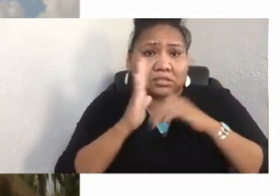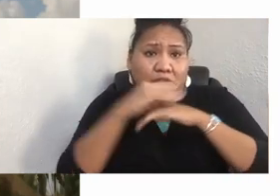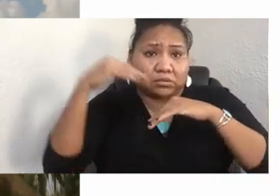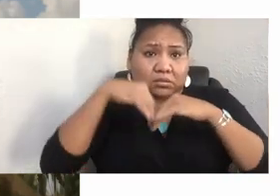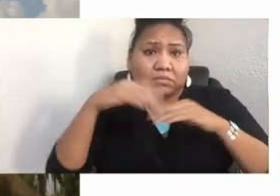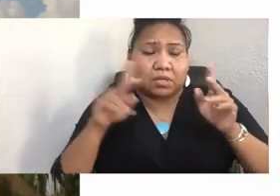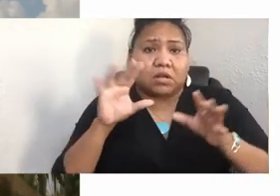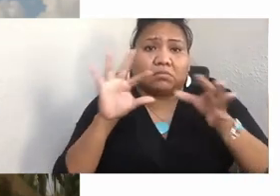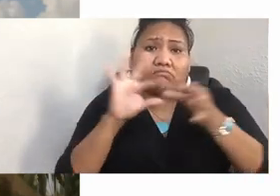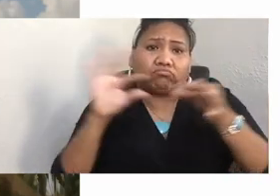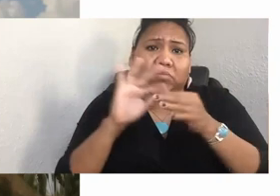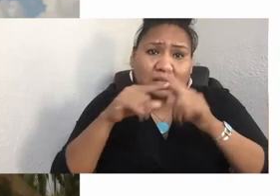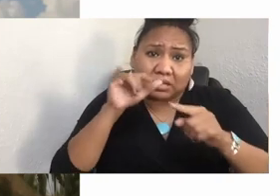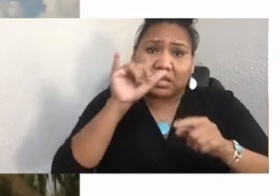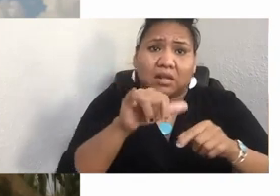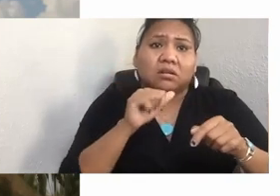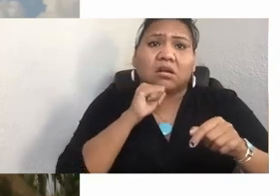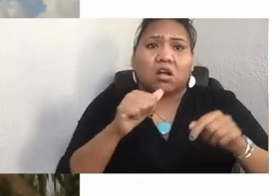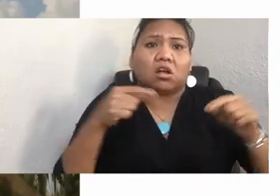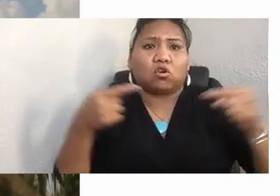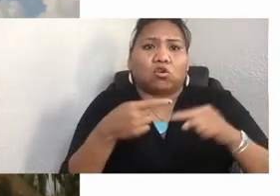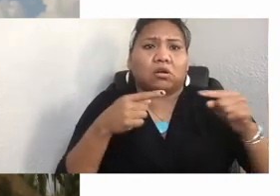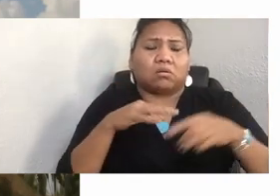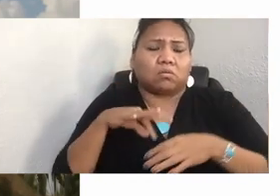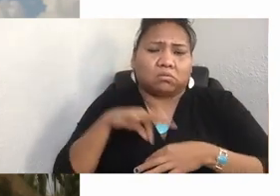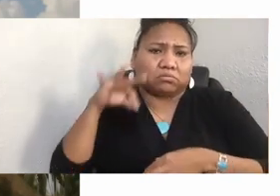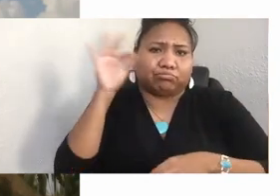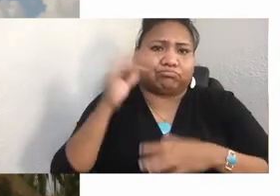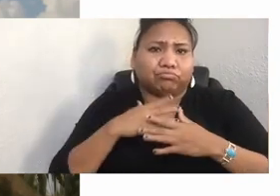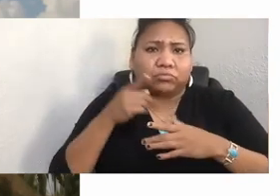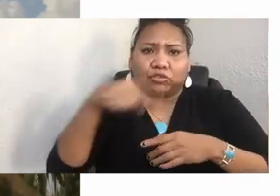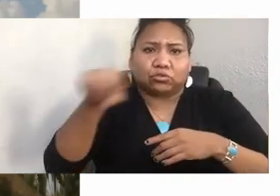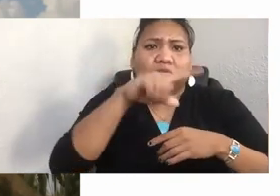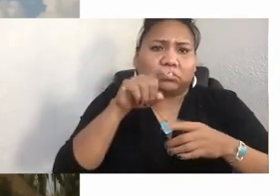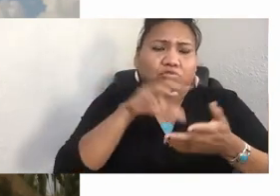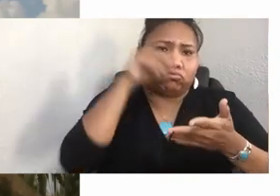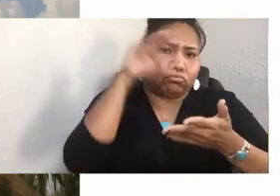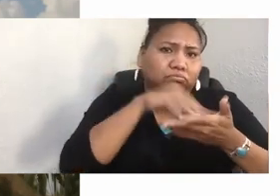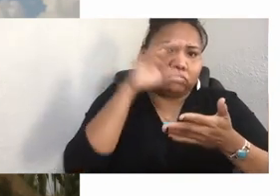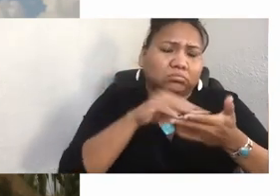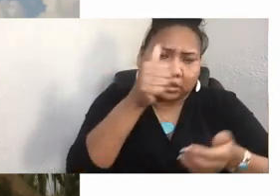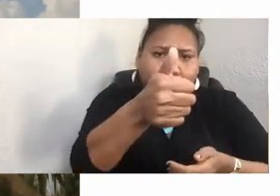And I think it's a good moment to say that donating to organizations that support Native peoples is a form of healing.